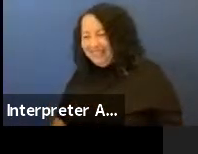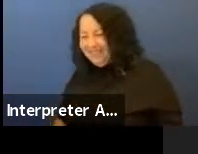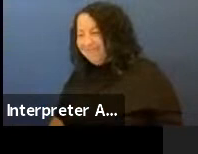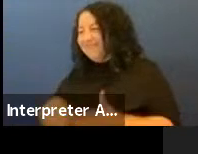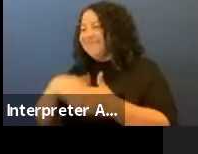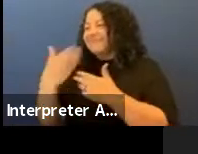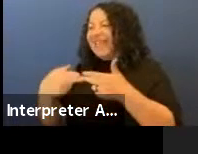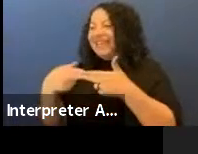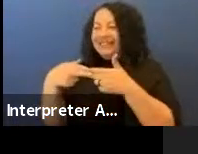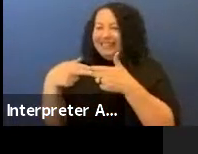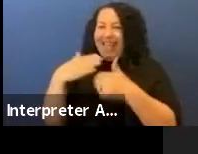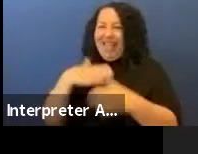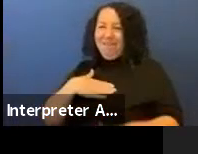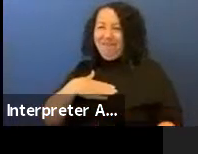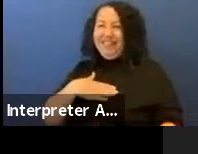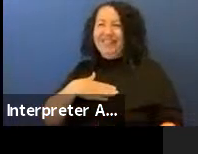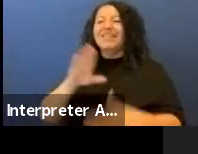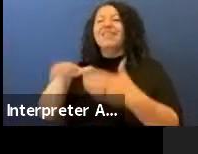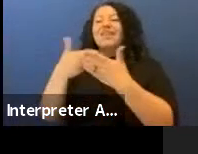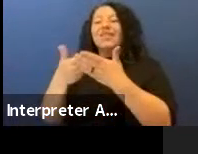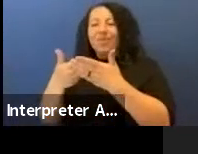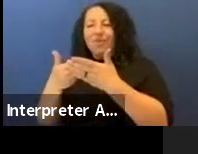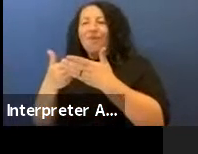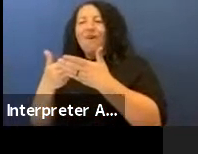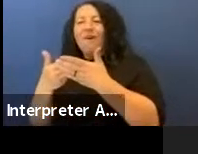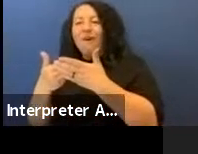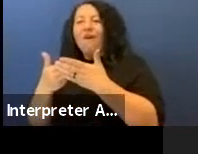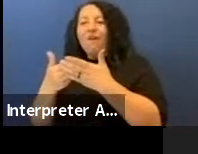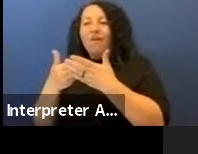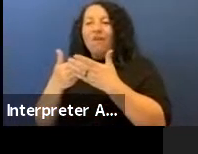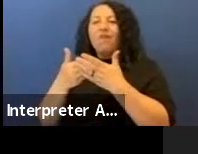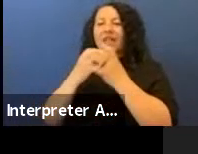These are all sites and sacred sites in in the Americas